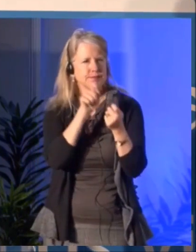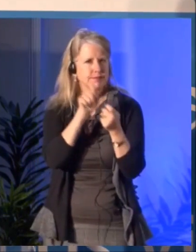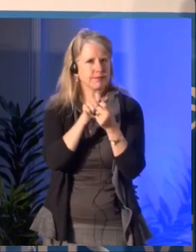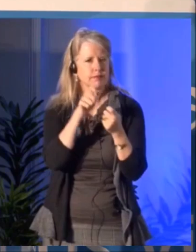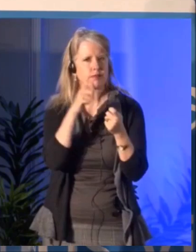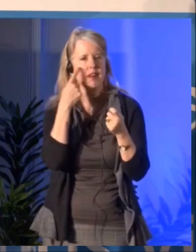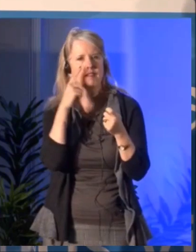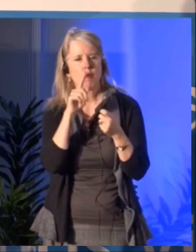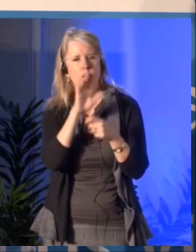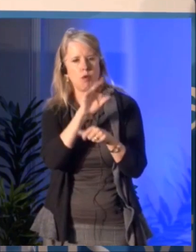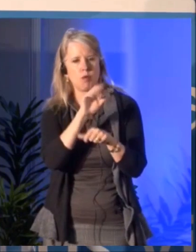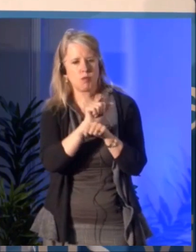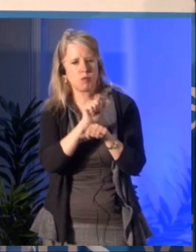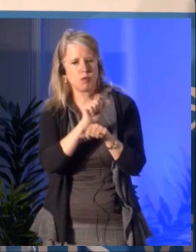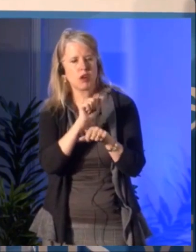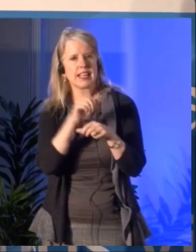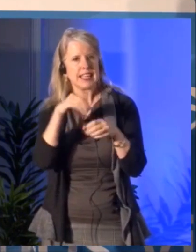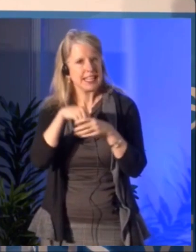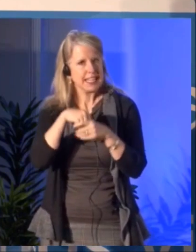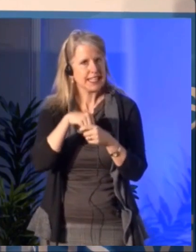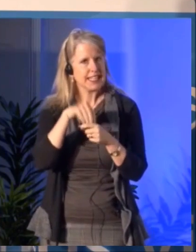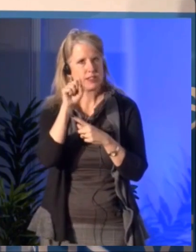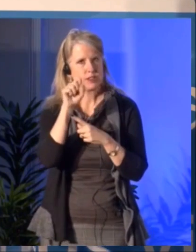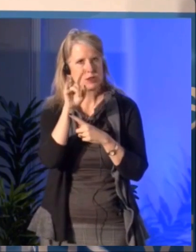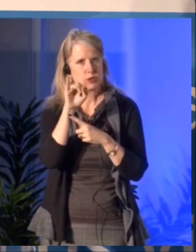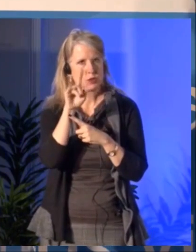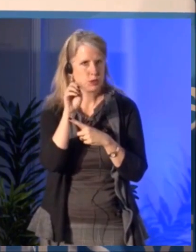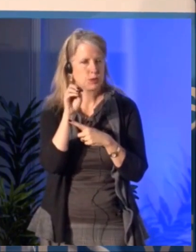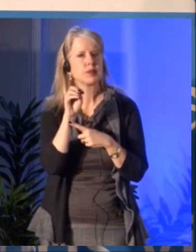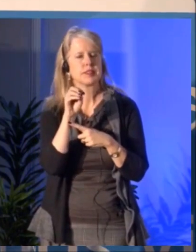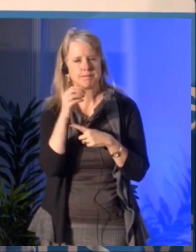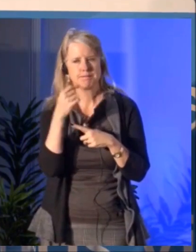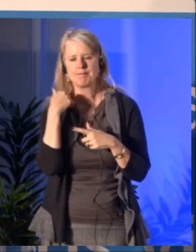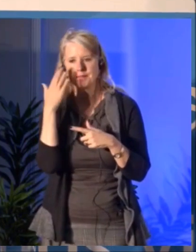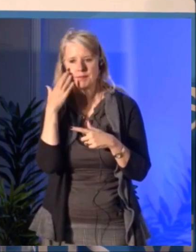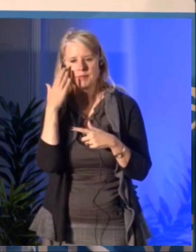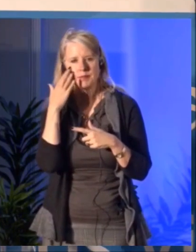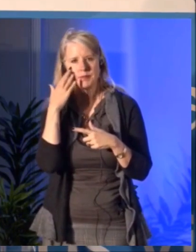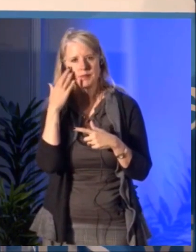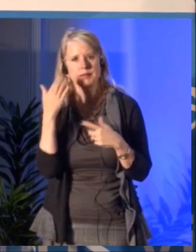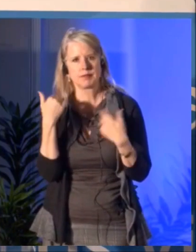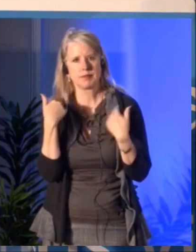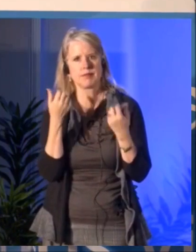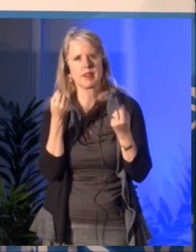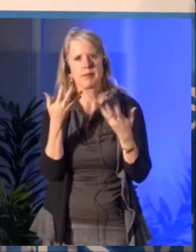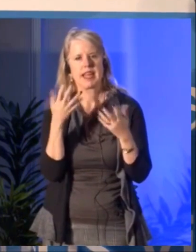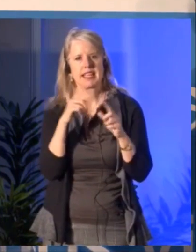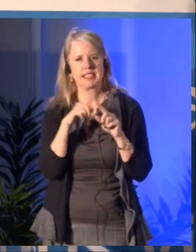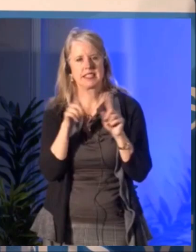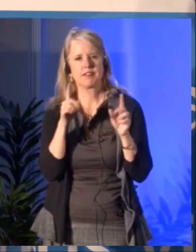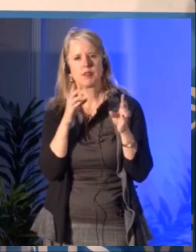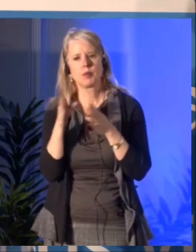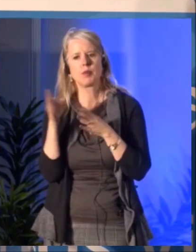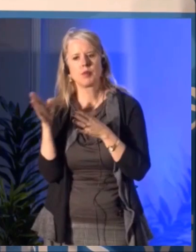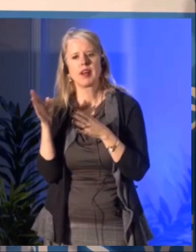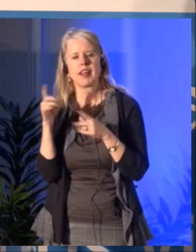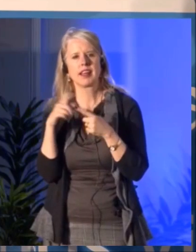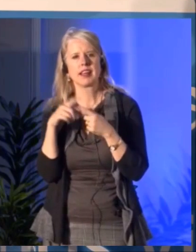in the studio during the creative process we are not there at this point, it's something we should explore and let's explore it.